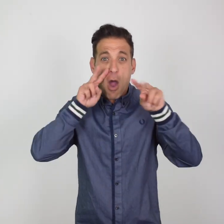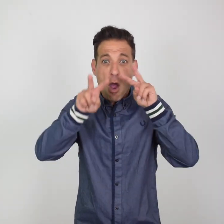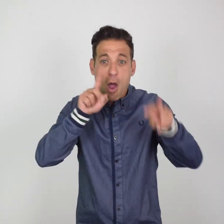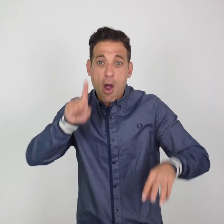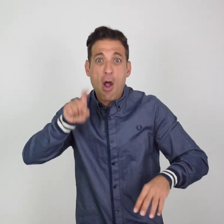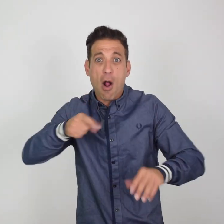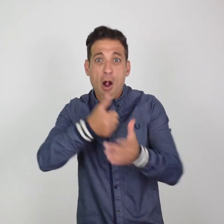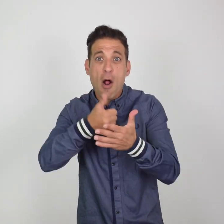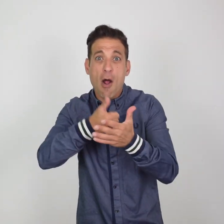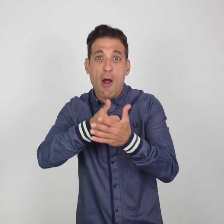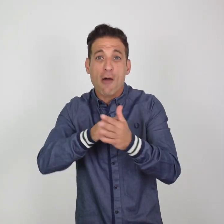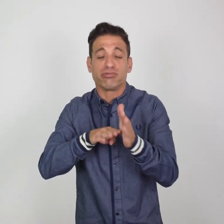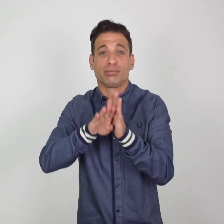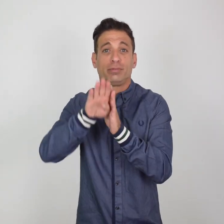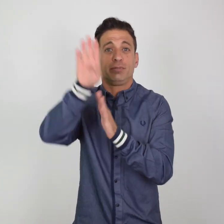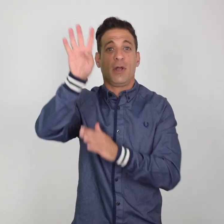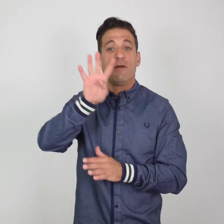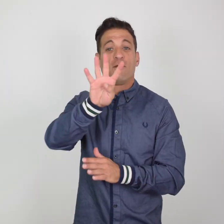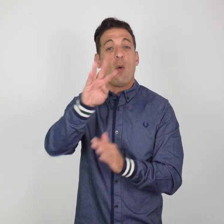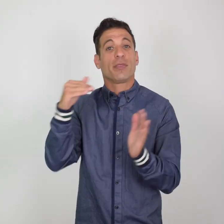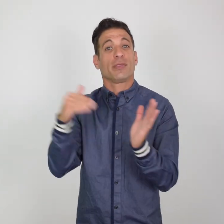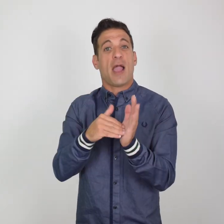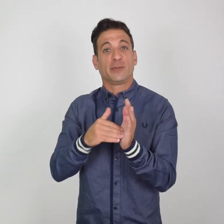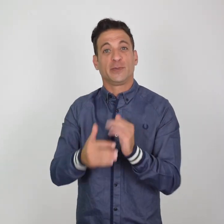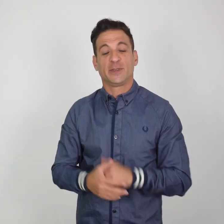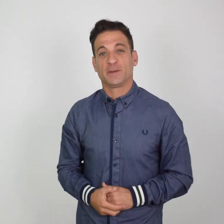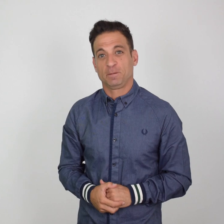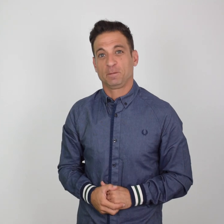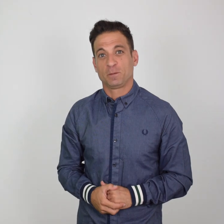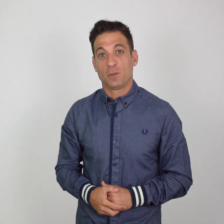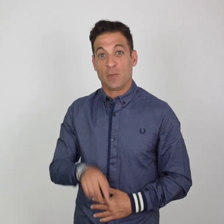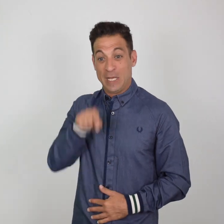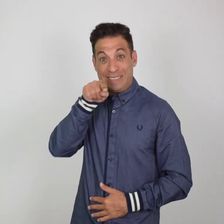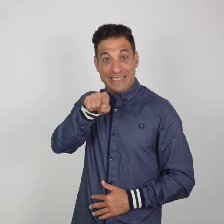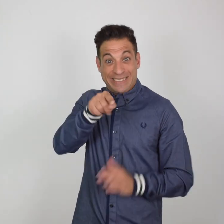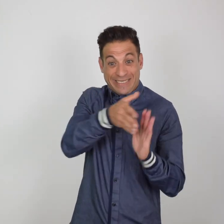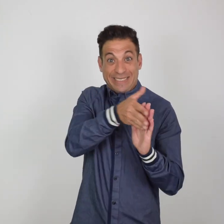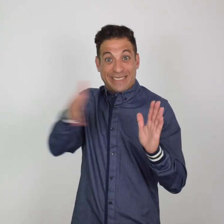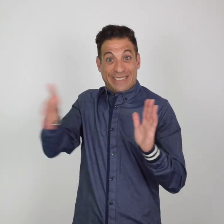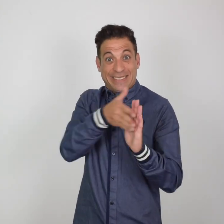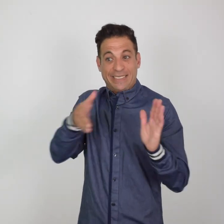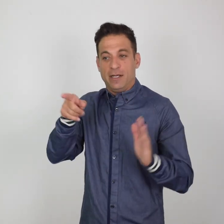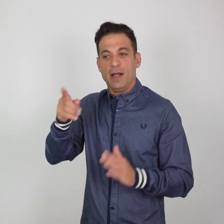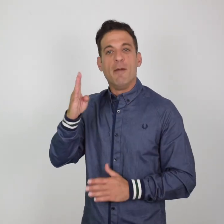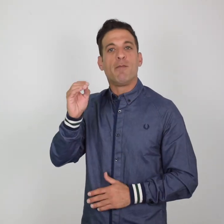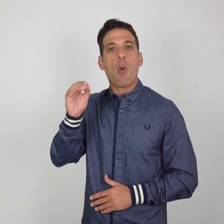now has more than 4,000 subscribers. During that time,